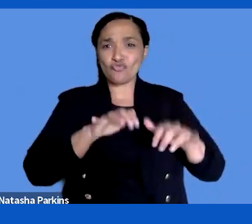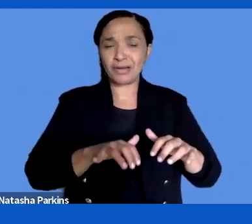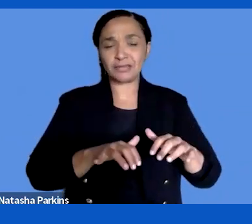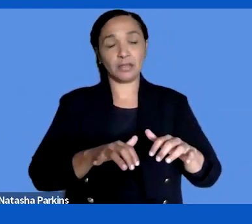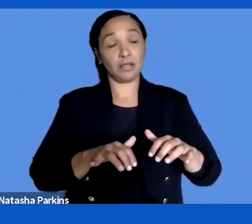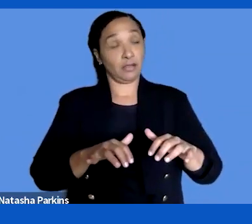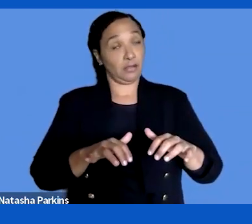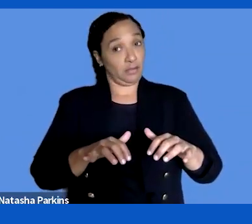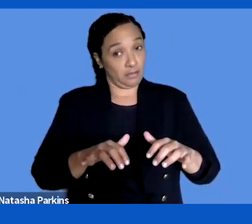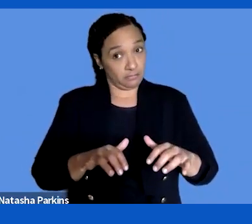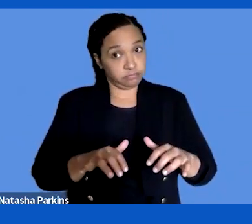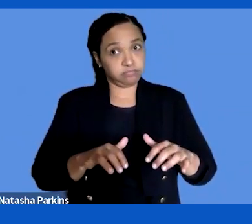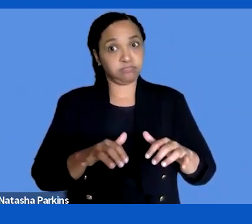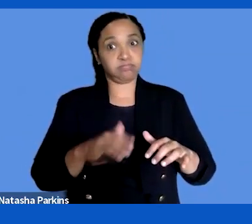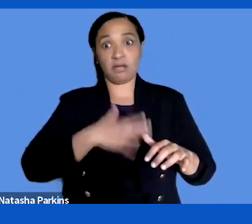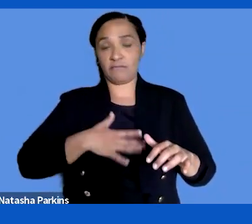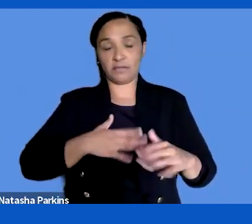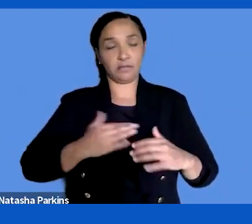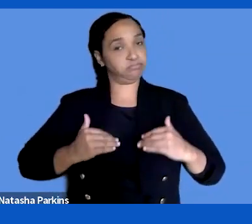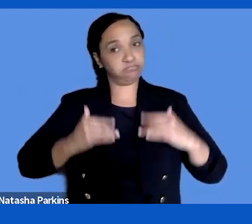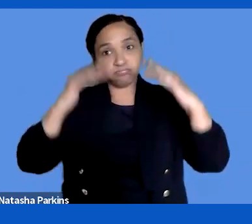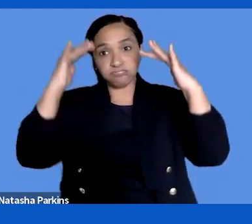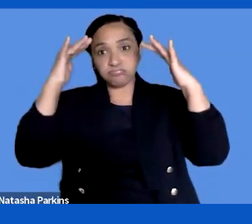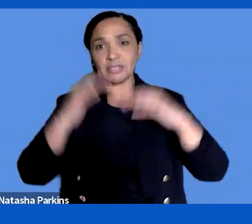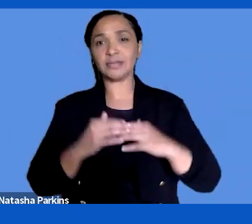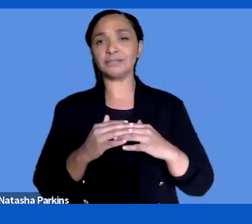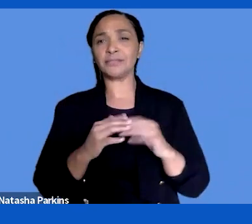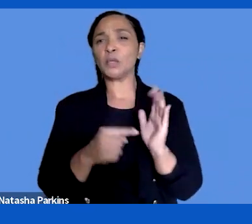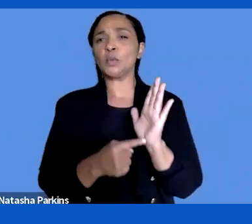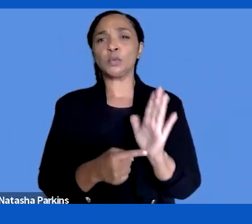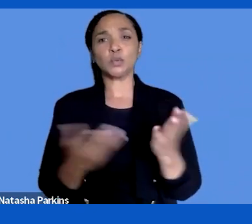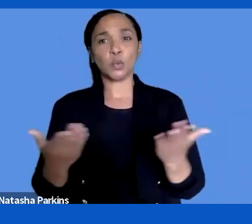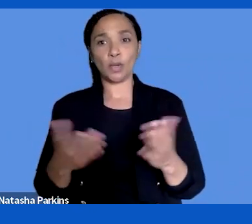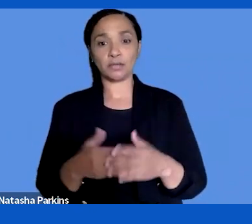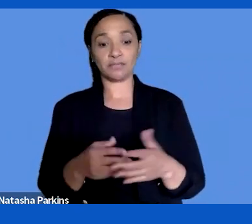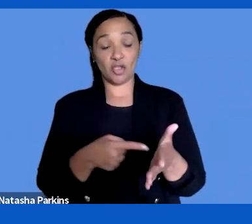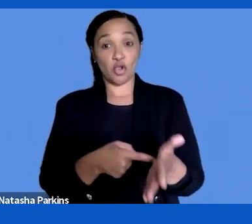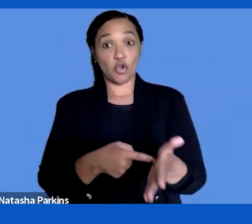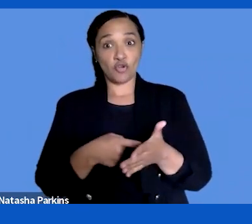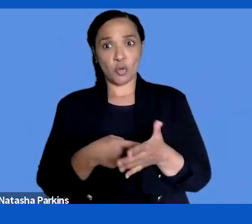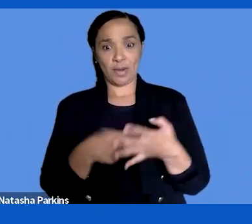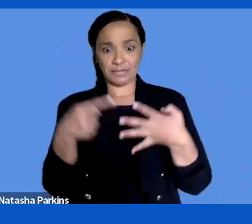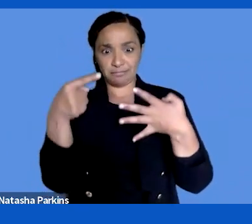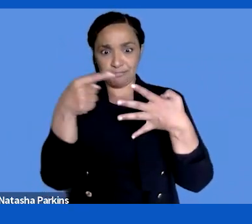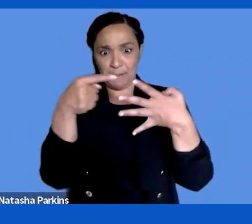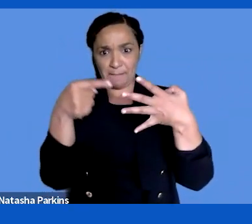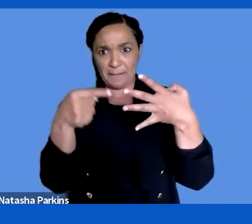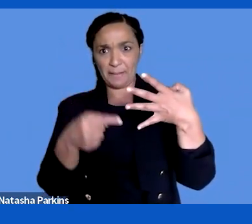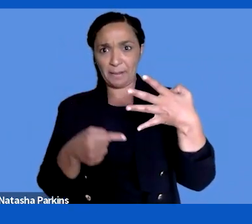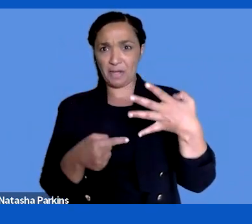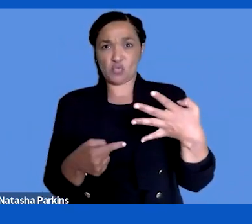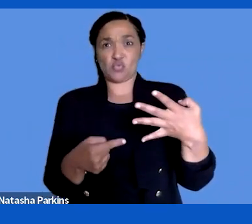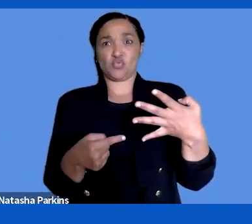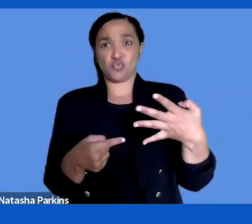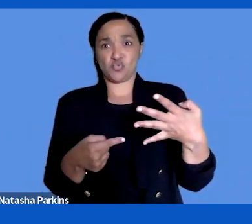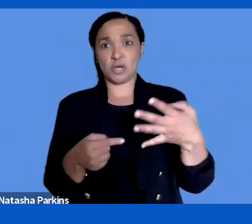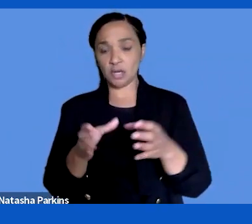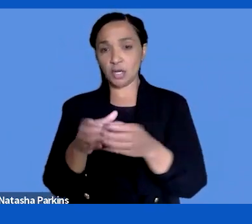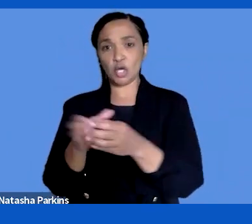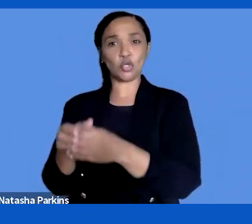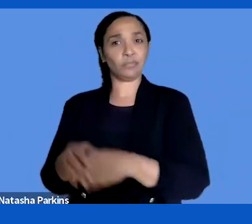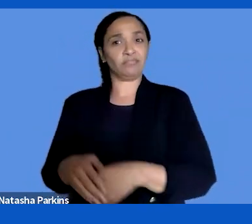a sign, that because the requirements look like they do, the other user groups are forgotten.